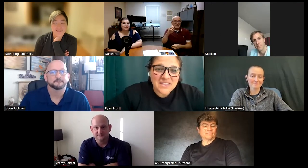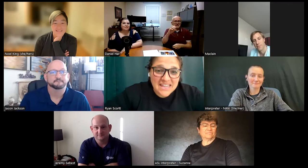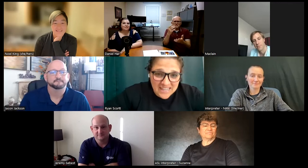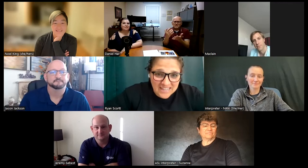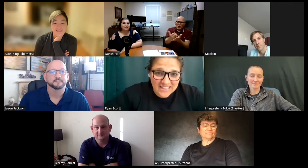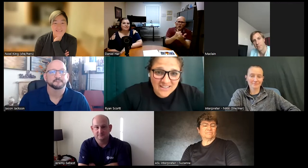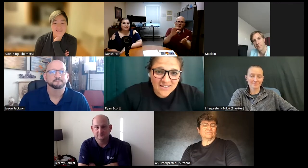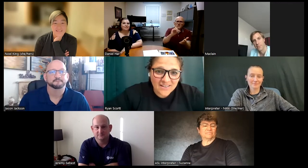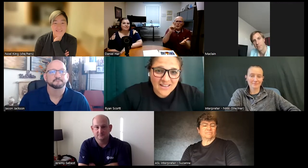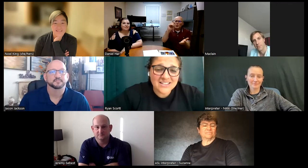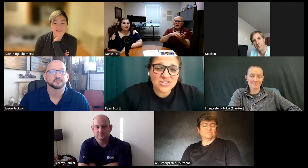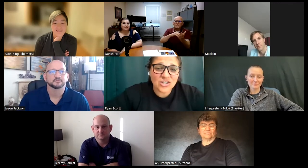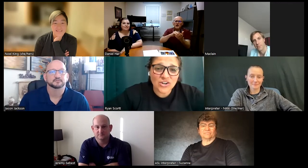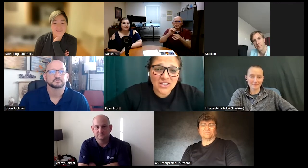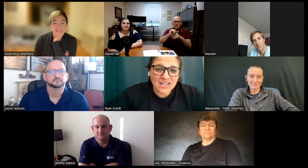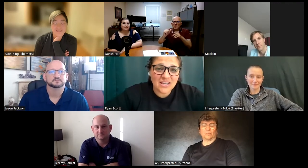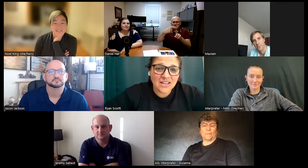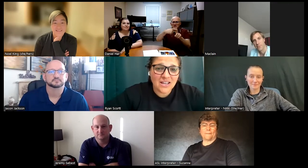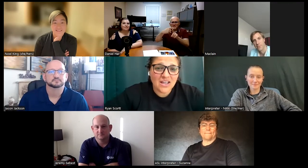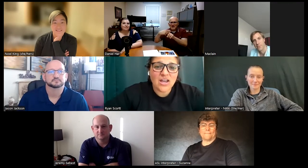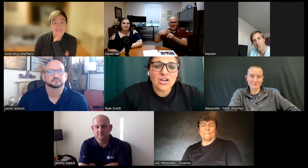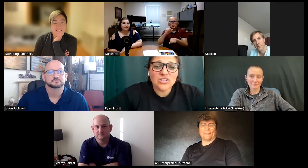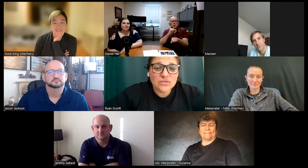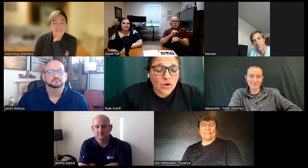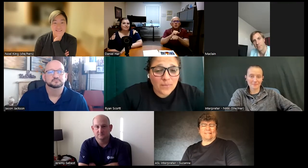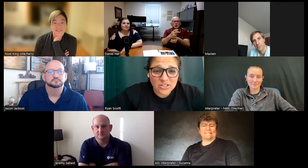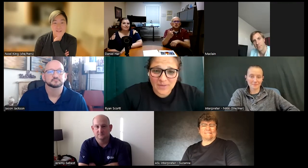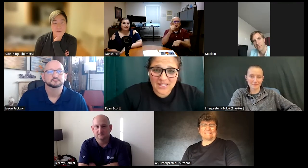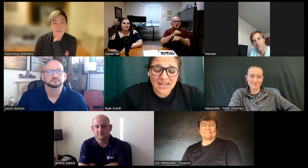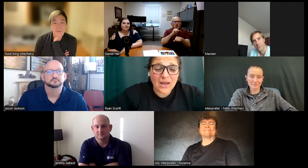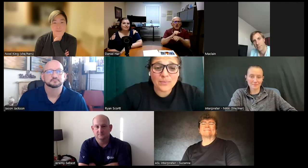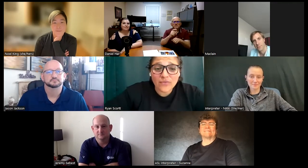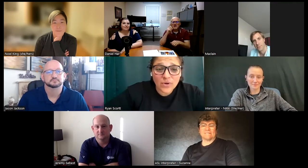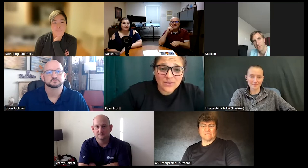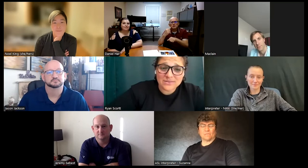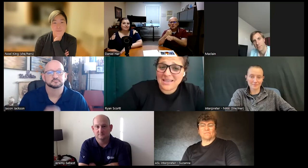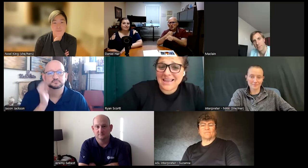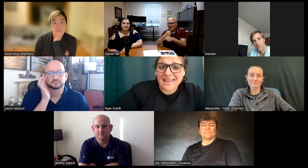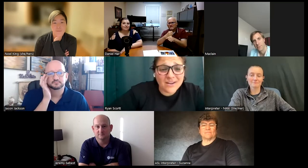he is earning so much money before he was making a